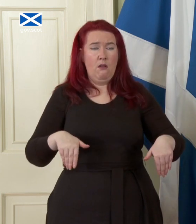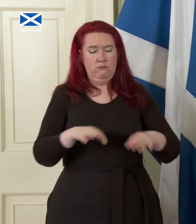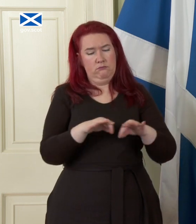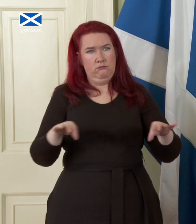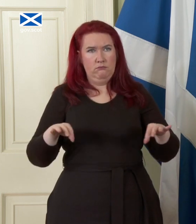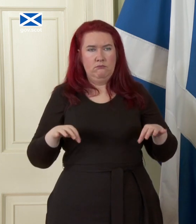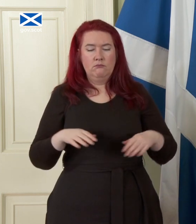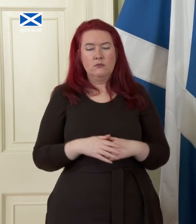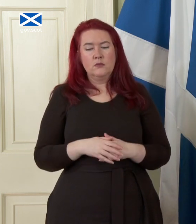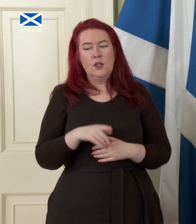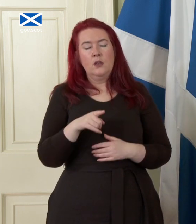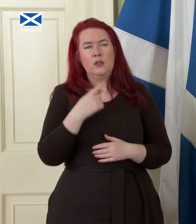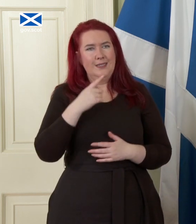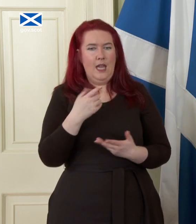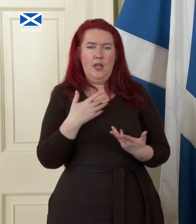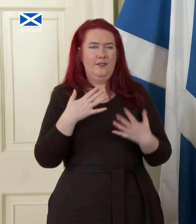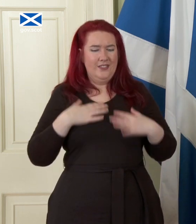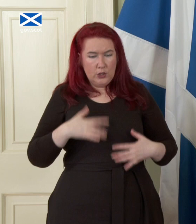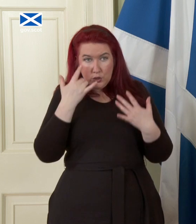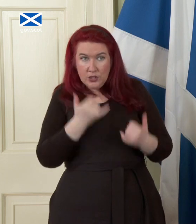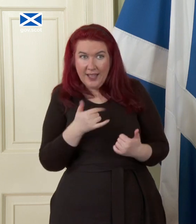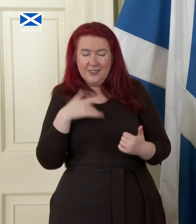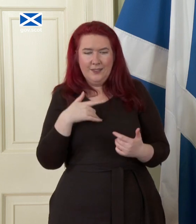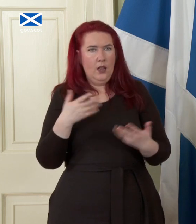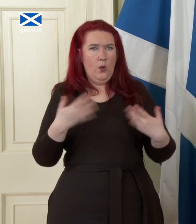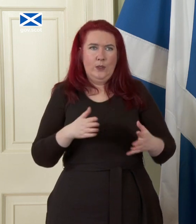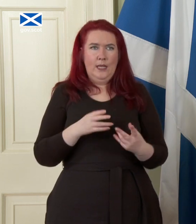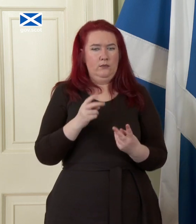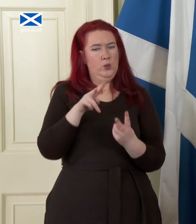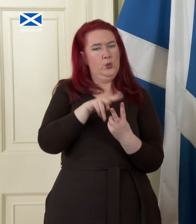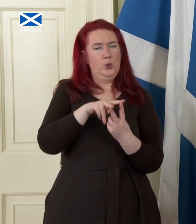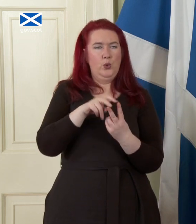that any actual physical checks be limited likely limited to these two main trunk roads does that